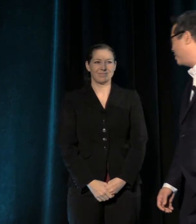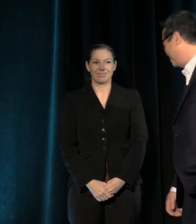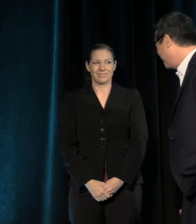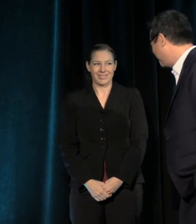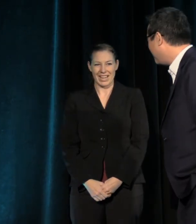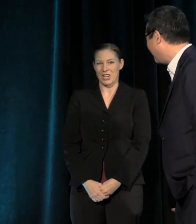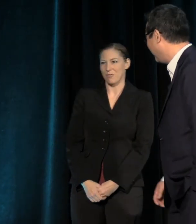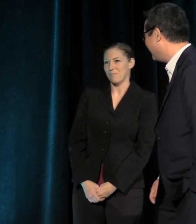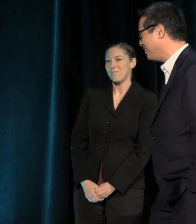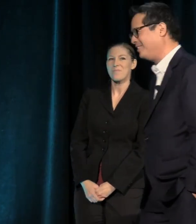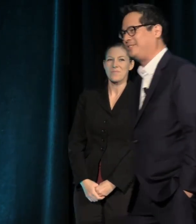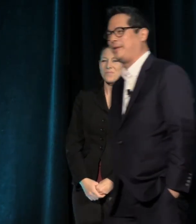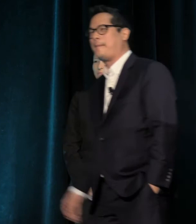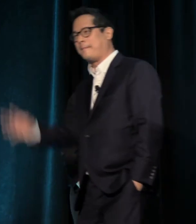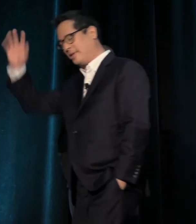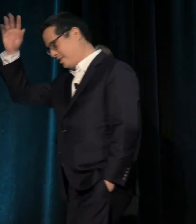Thank you. Take care, now. Thank you.